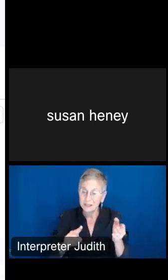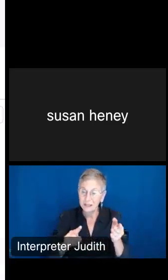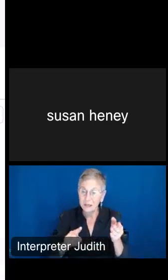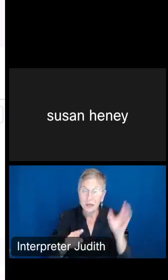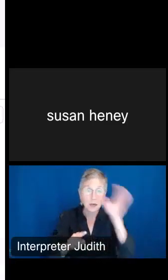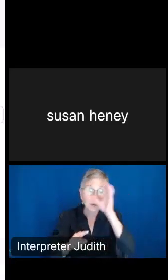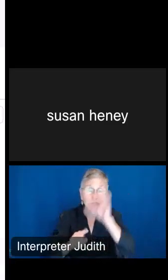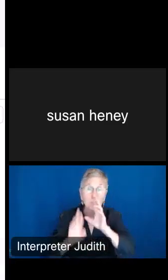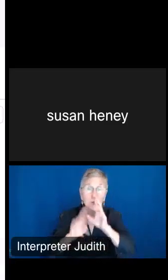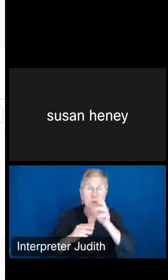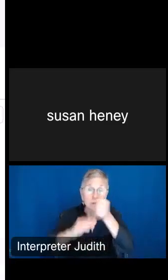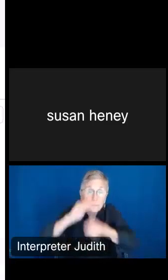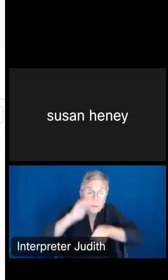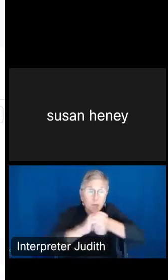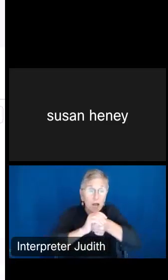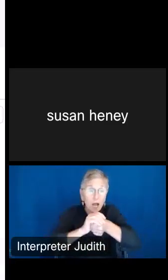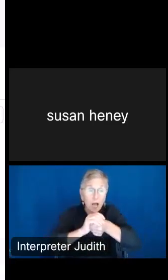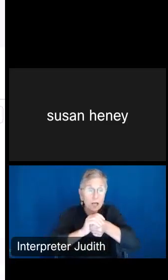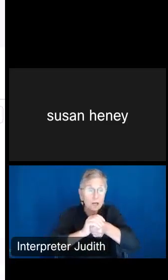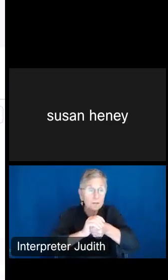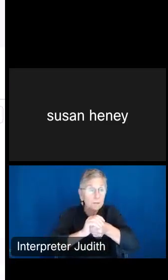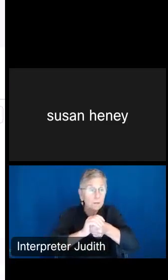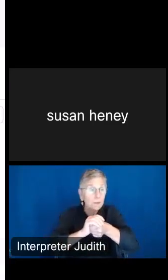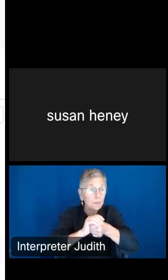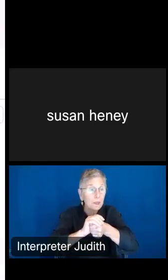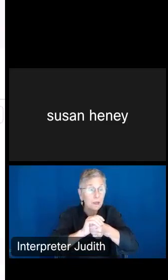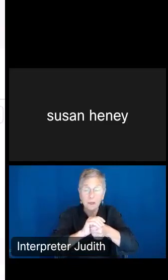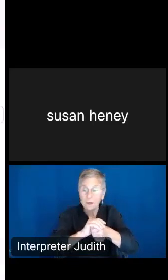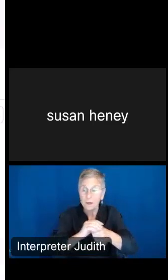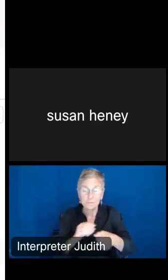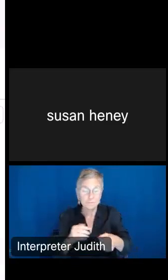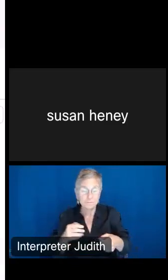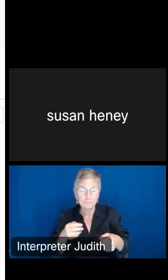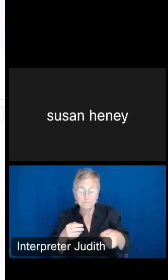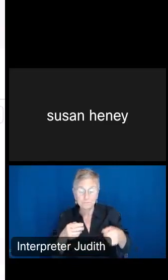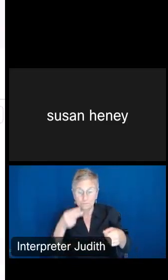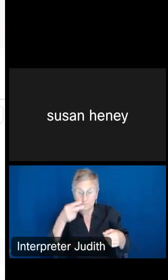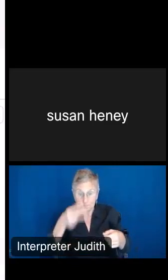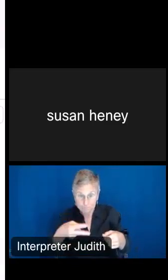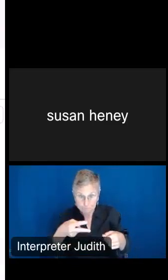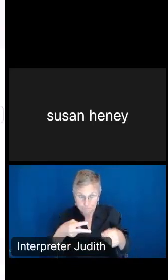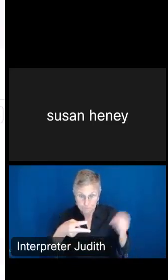clicking on these left-pointing chevrons so I can see the data. And anytime you ask the